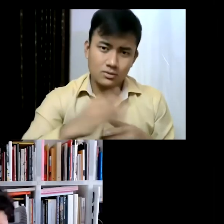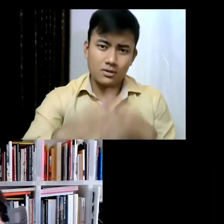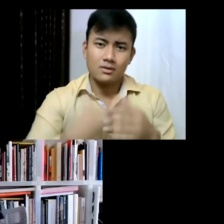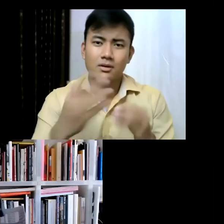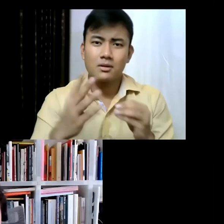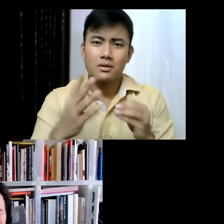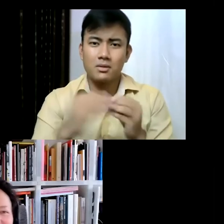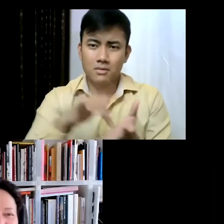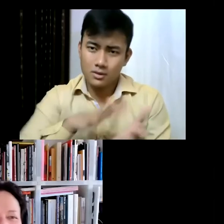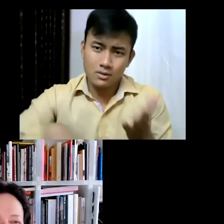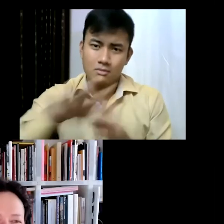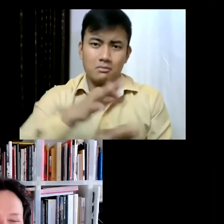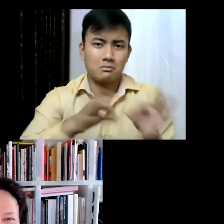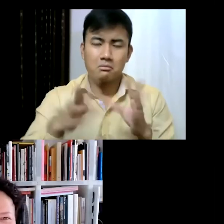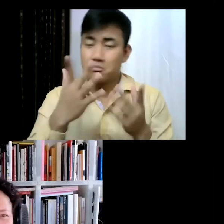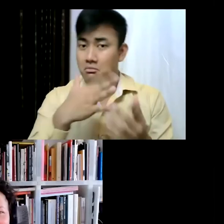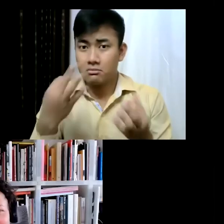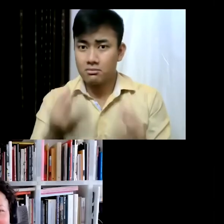Well, we can talk about it when i finish this show...